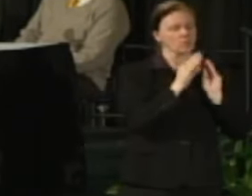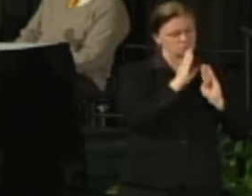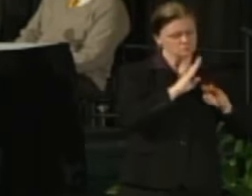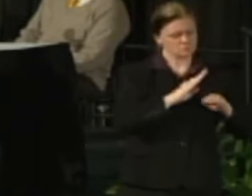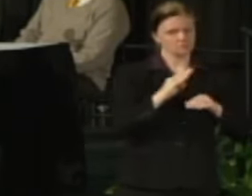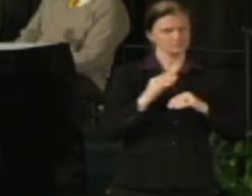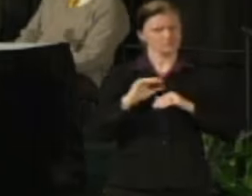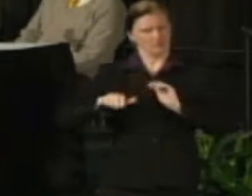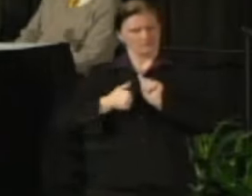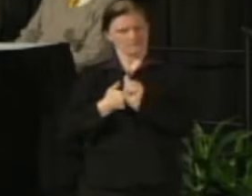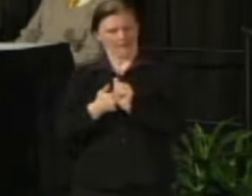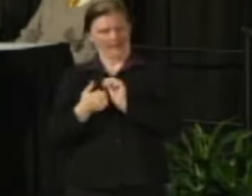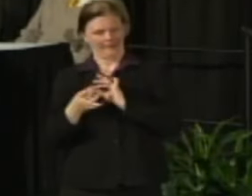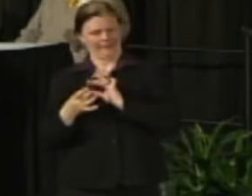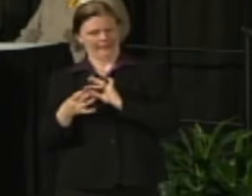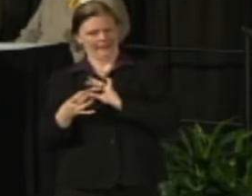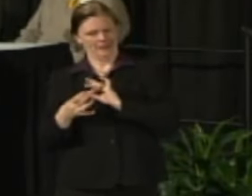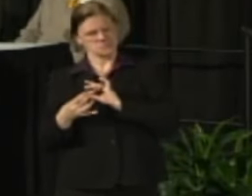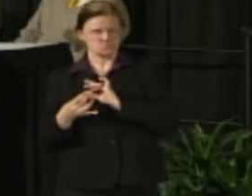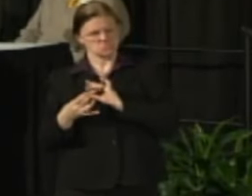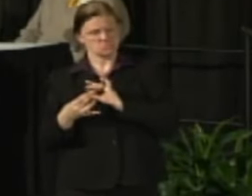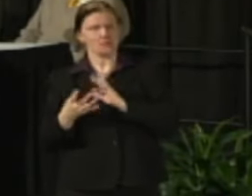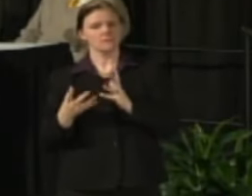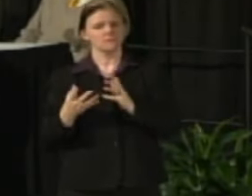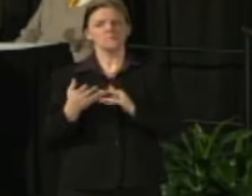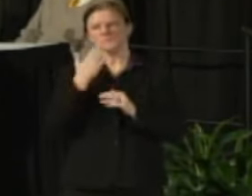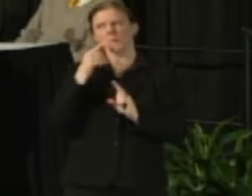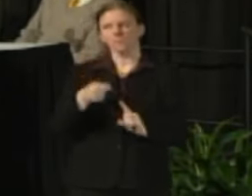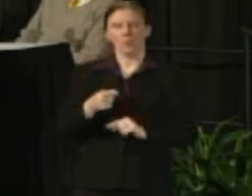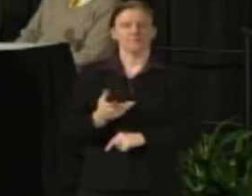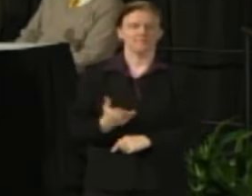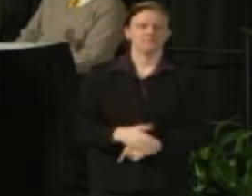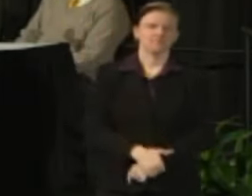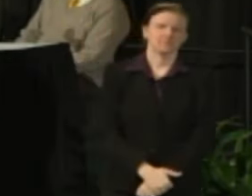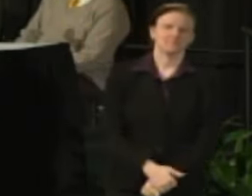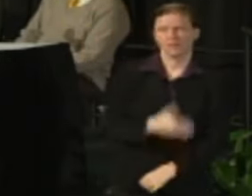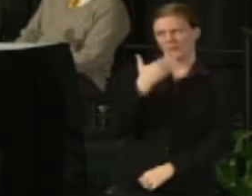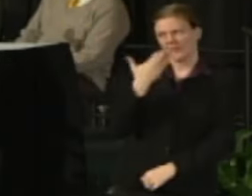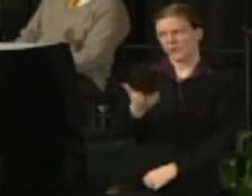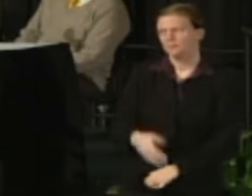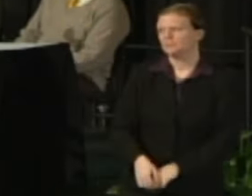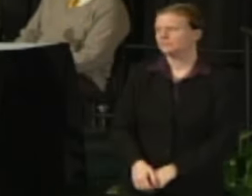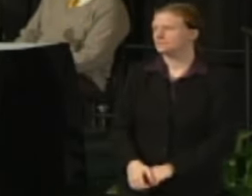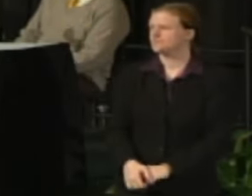But I think your question makes a point. I will say that.